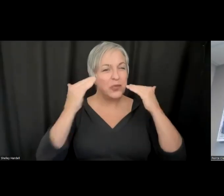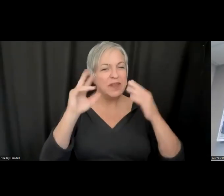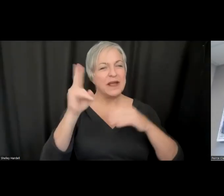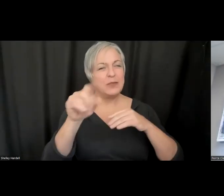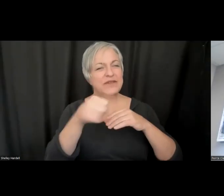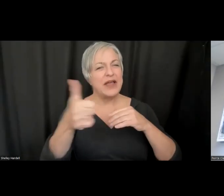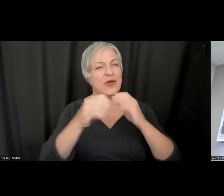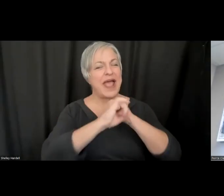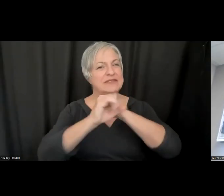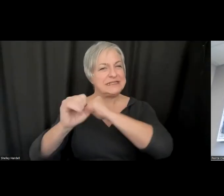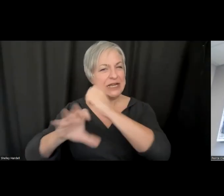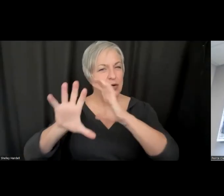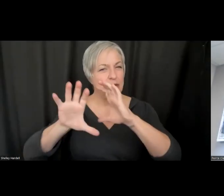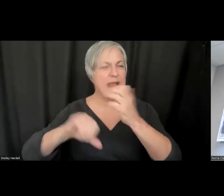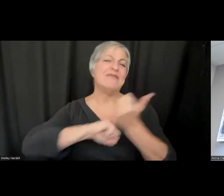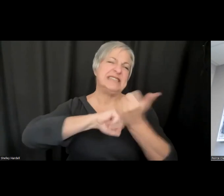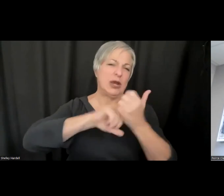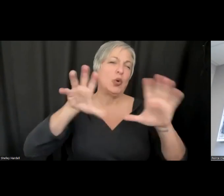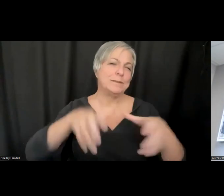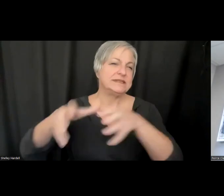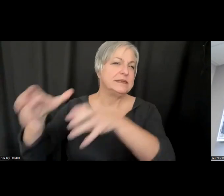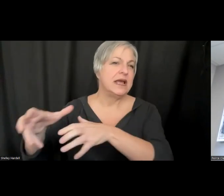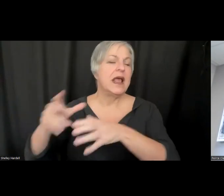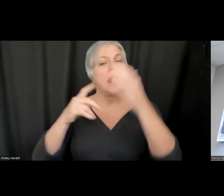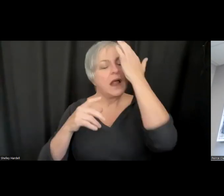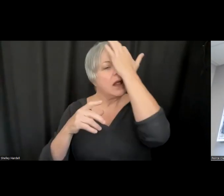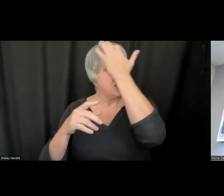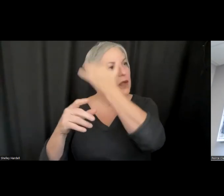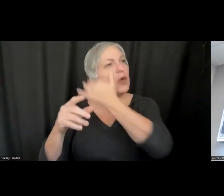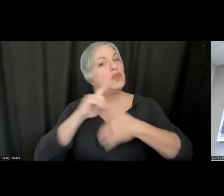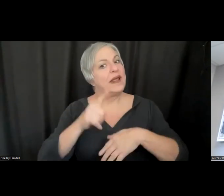pushing -- particularly there is a great blind organization,